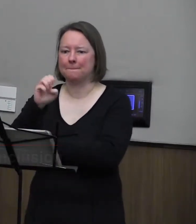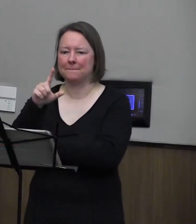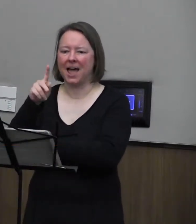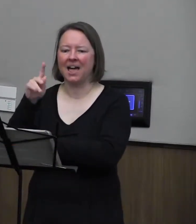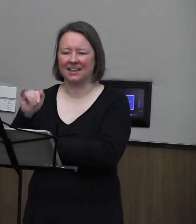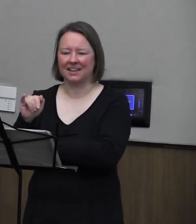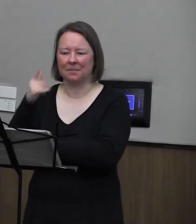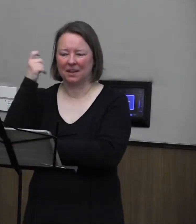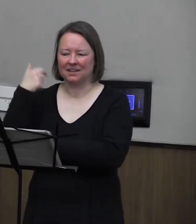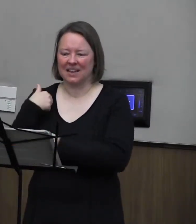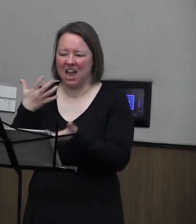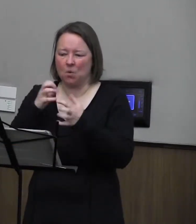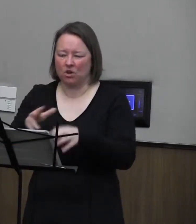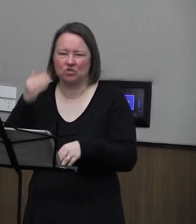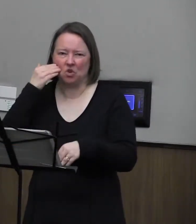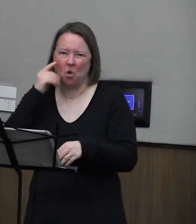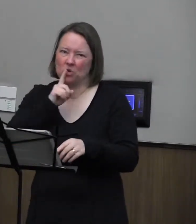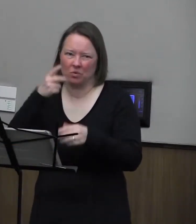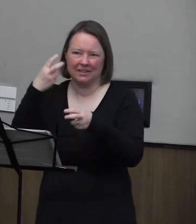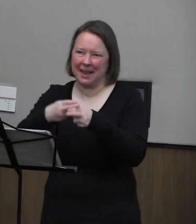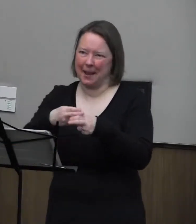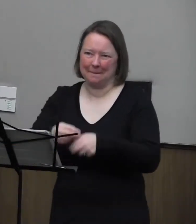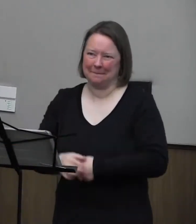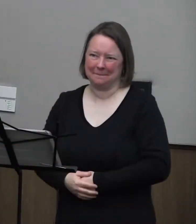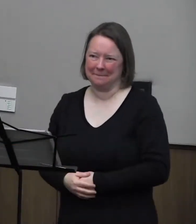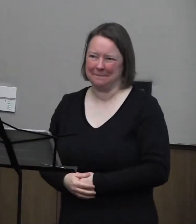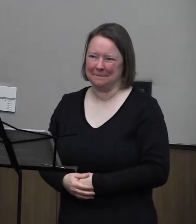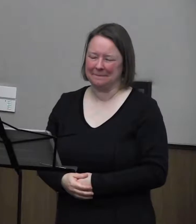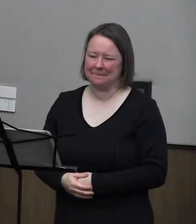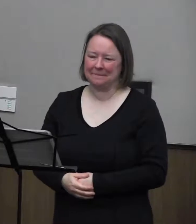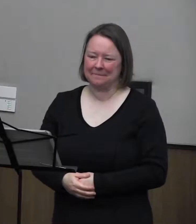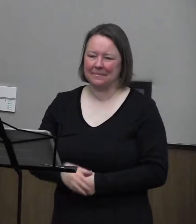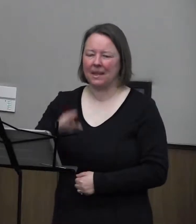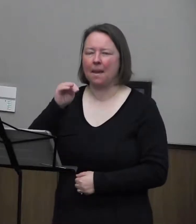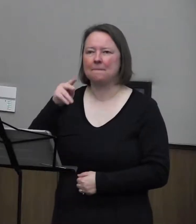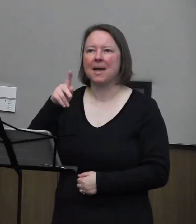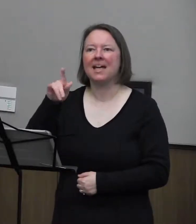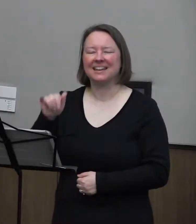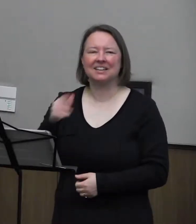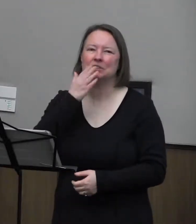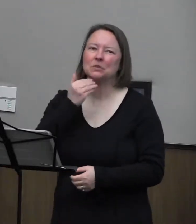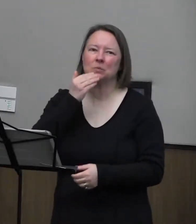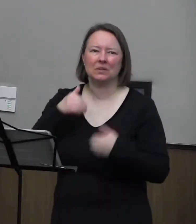because I do not want you to know his real name. He is a sweet young man.